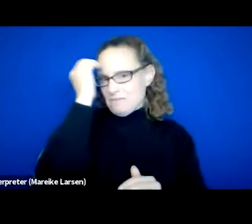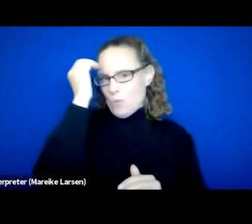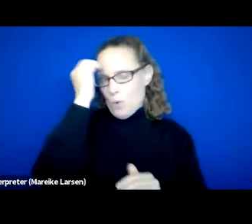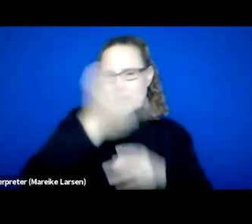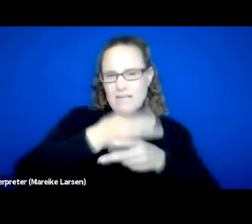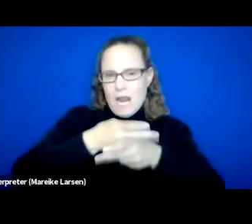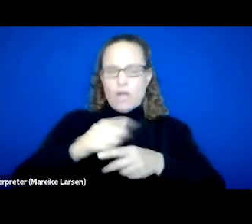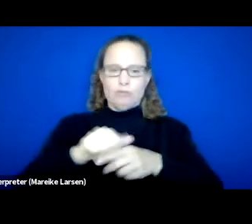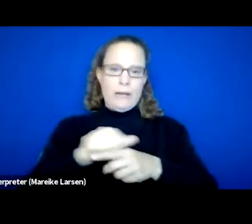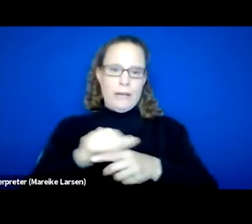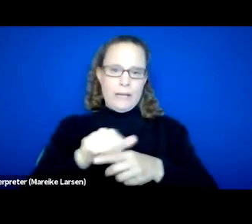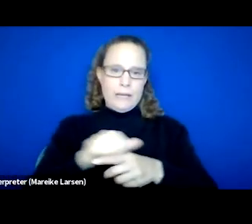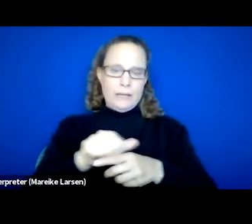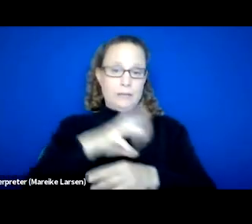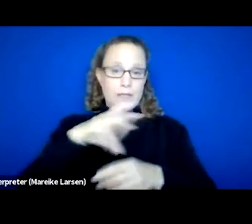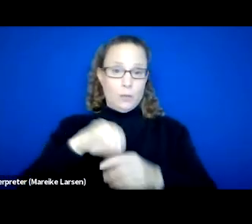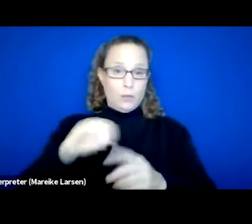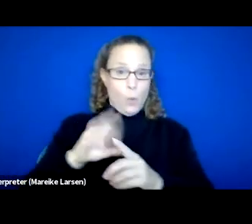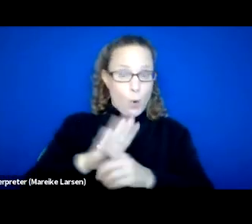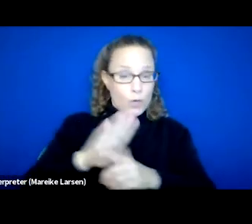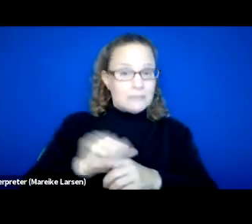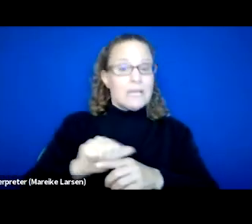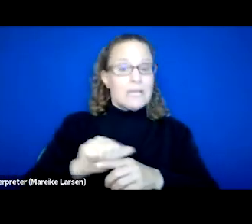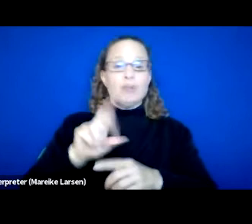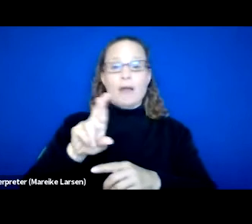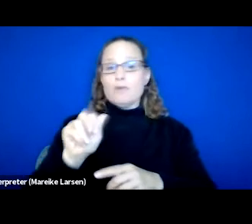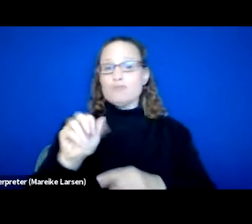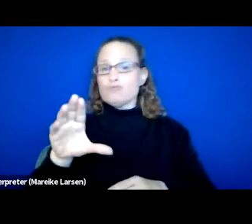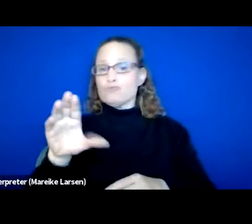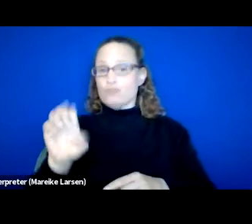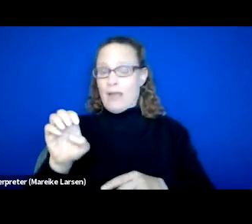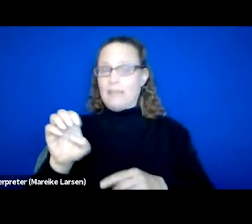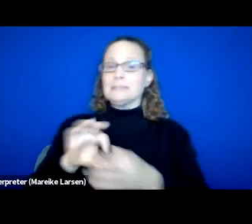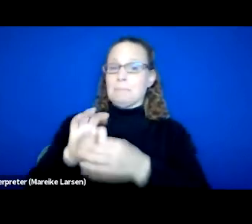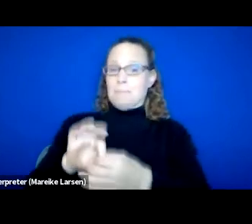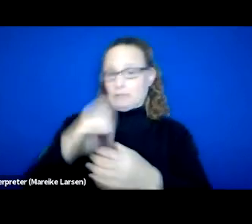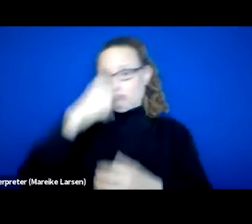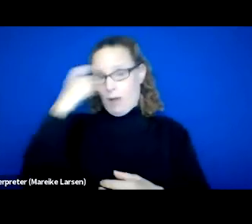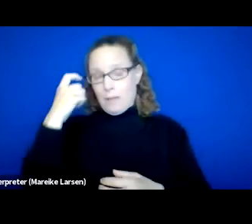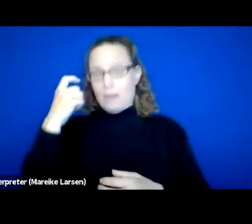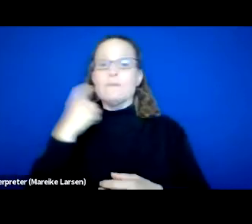including orientation of race based trauma during onboarding of every staff position